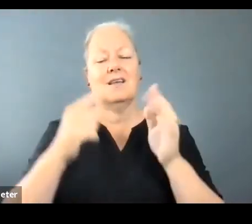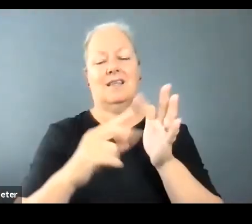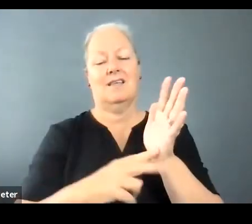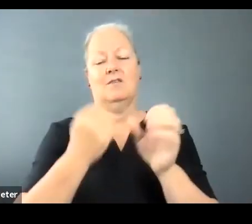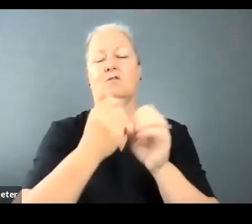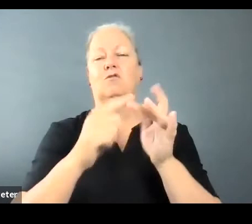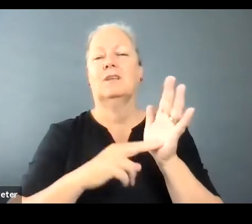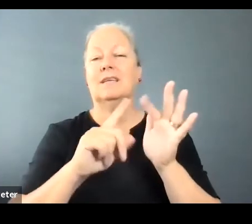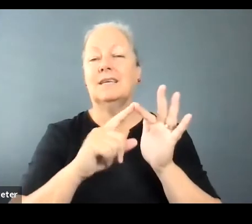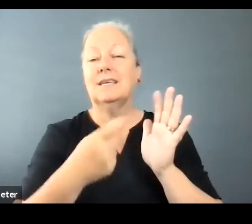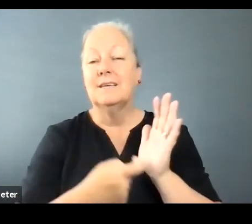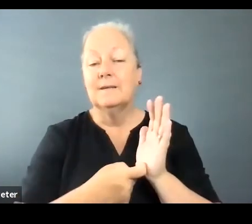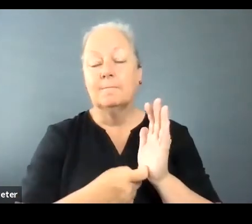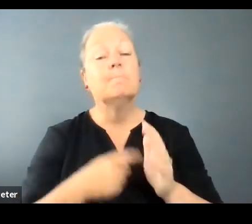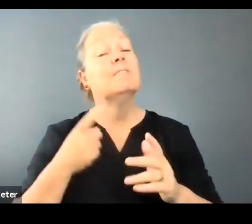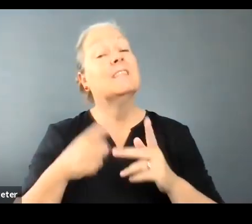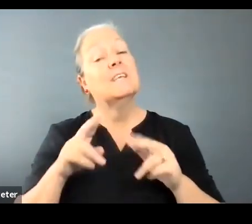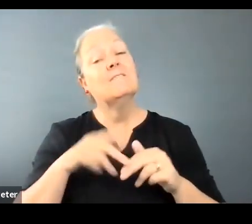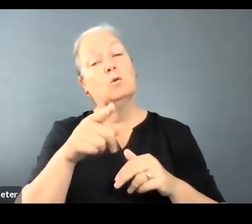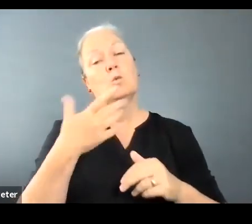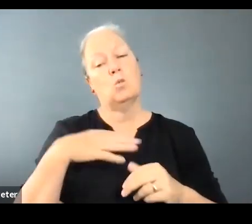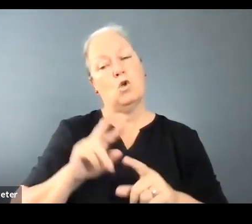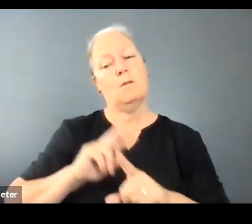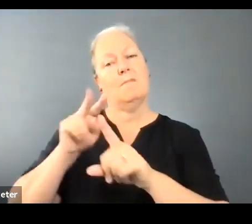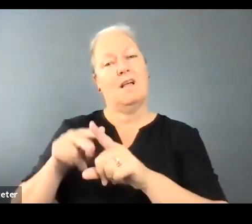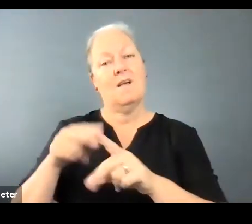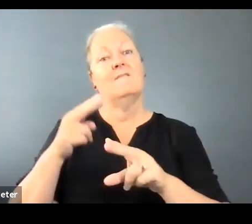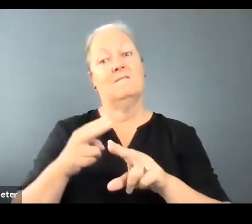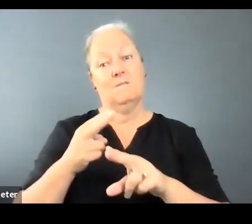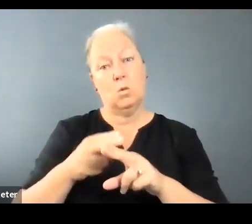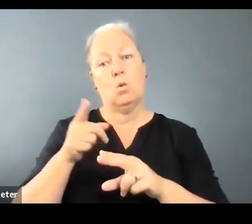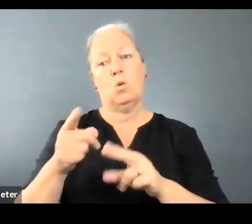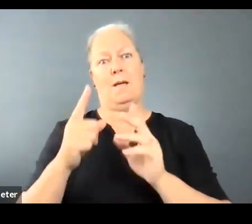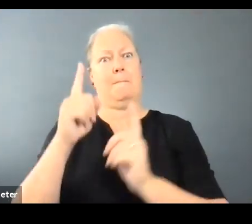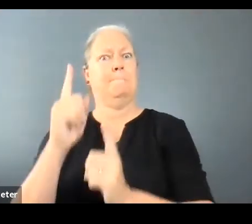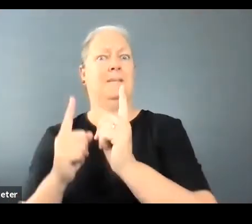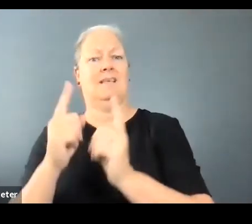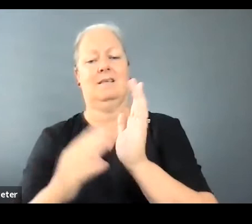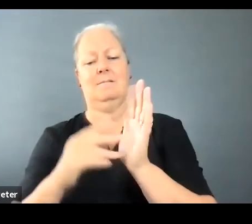If you want to, however, apply to be one of the paid mentors, you must also be over 18,